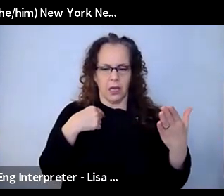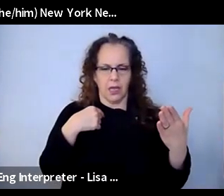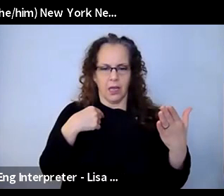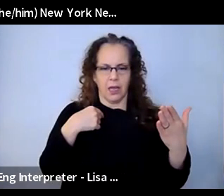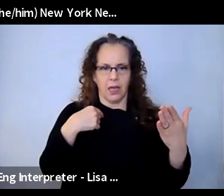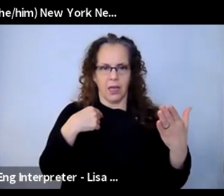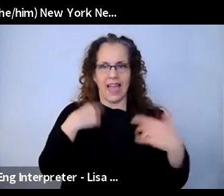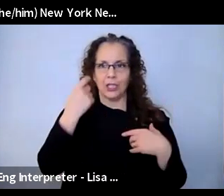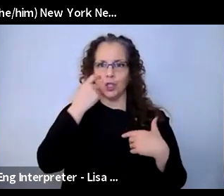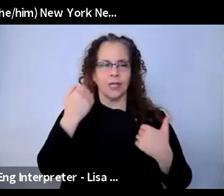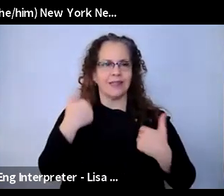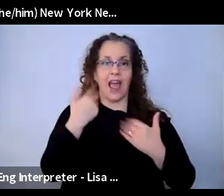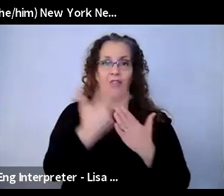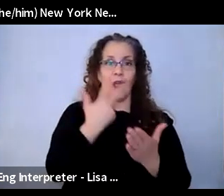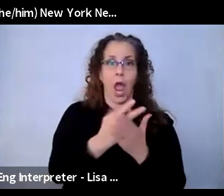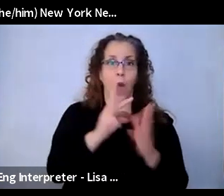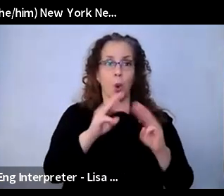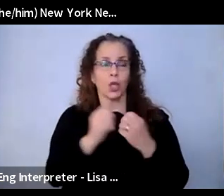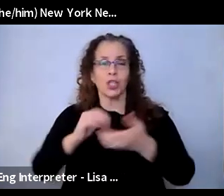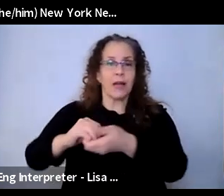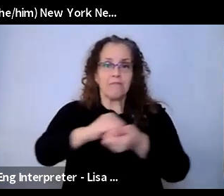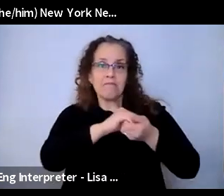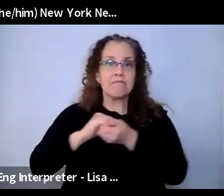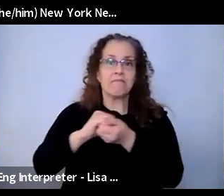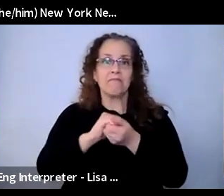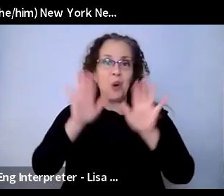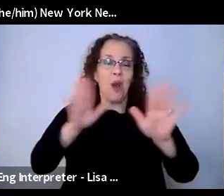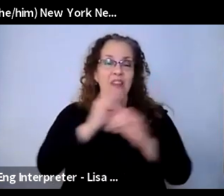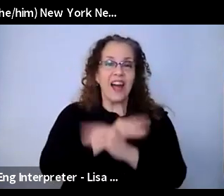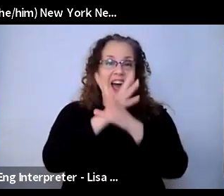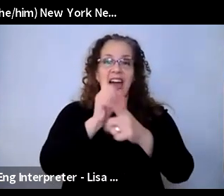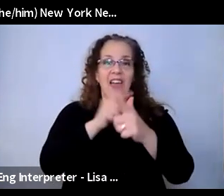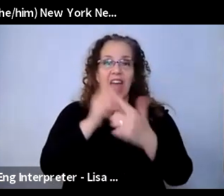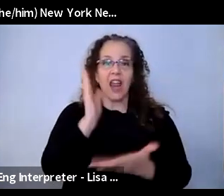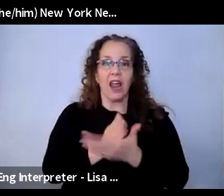collaborative experience for three hours with all these different people. And then it just ended and I was alone in my